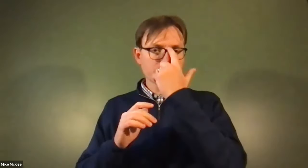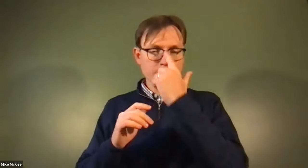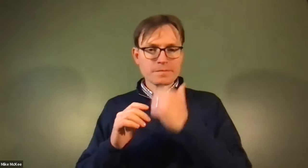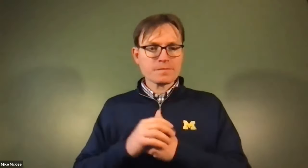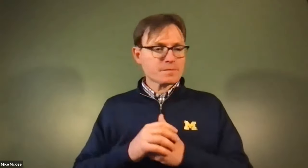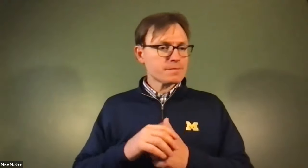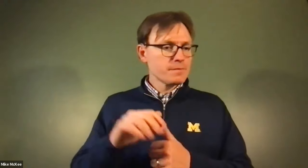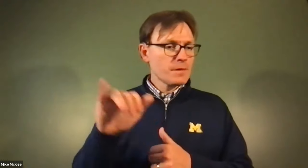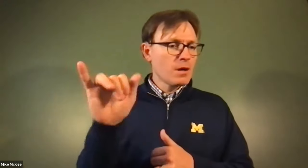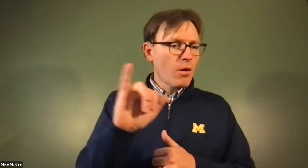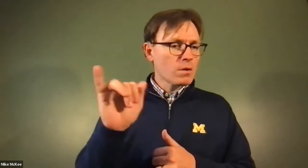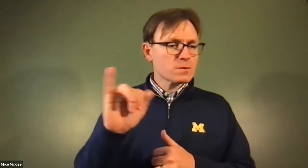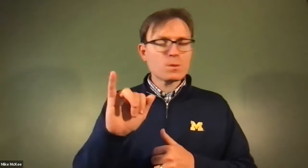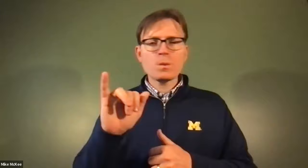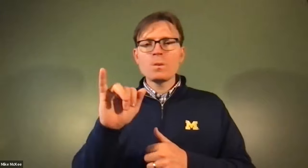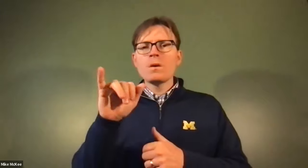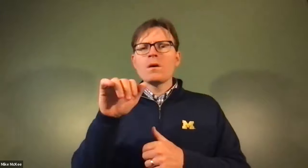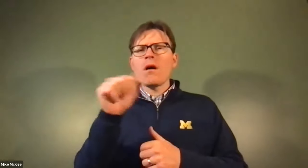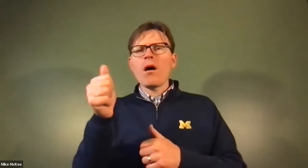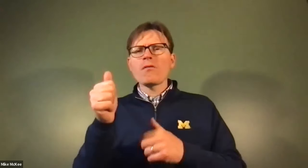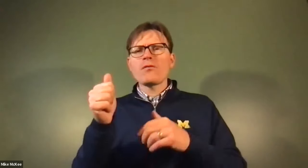James Cech: All of those physical activities are beneficial.